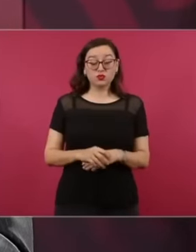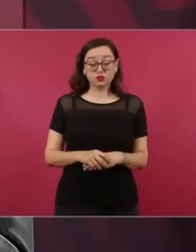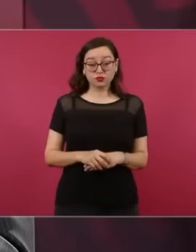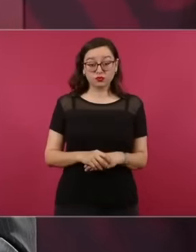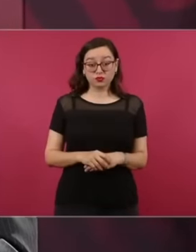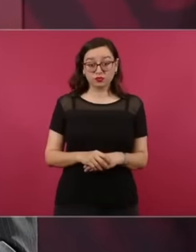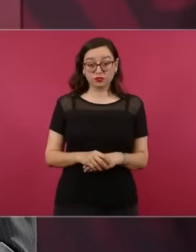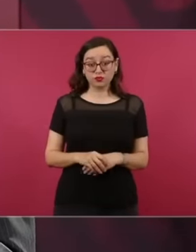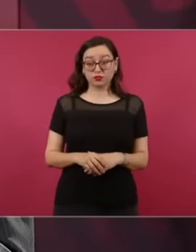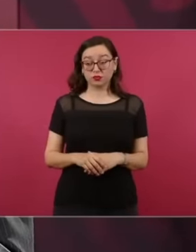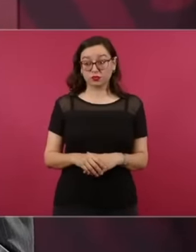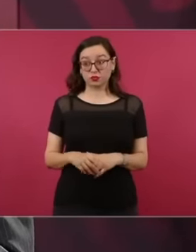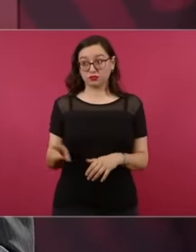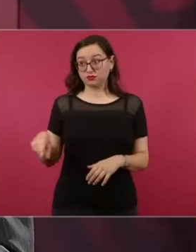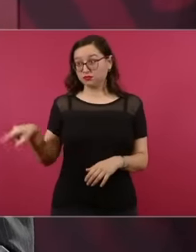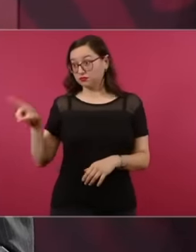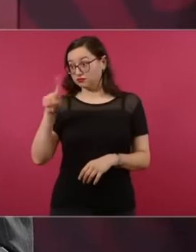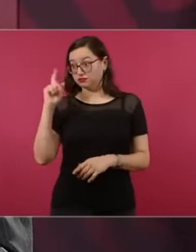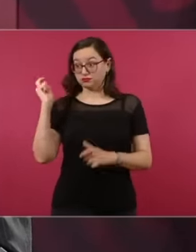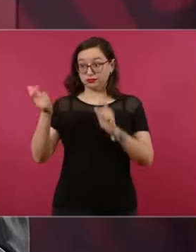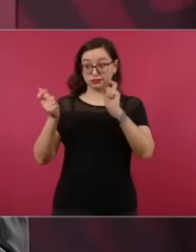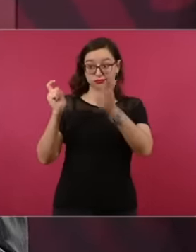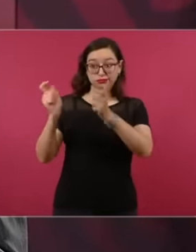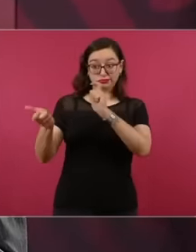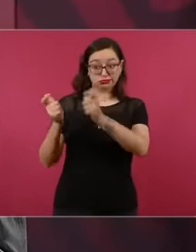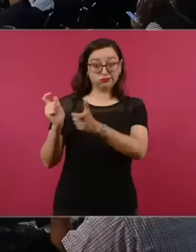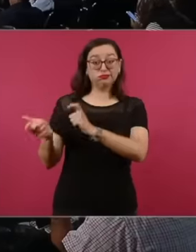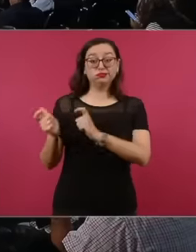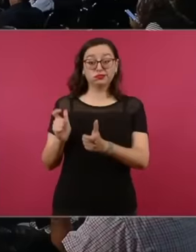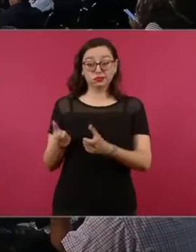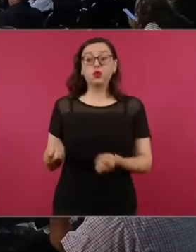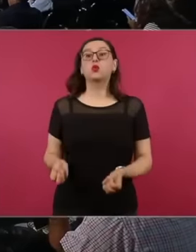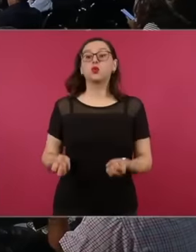whom How it was